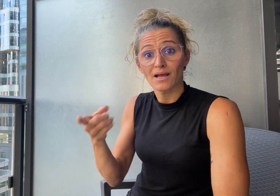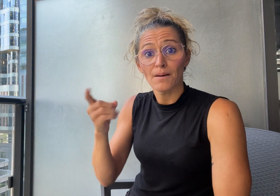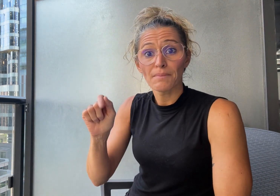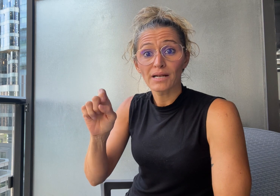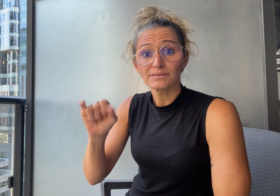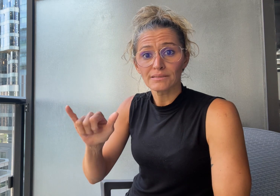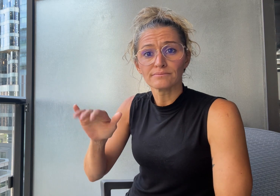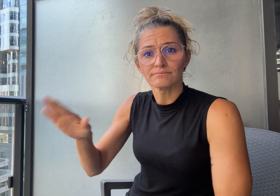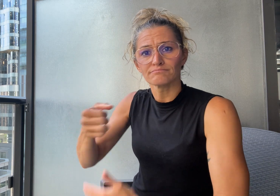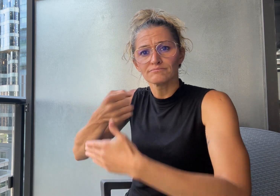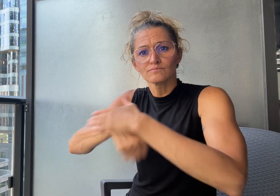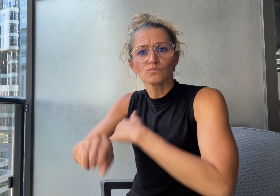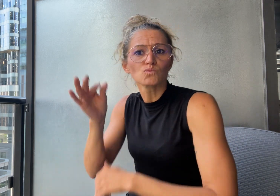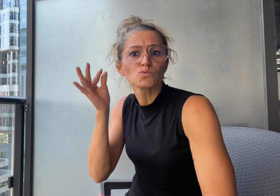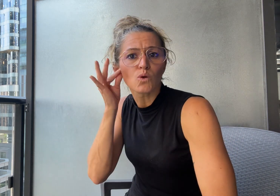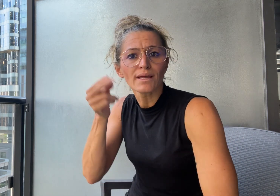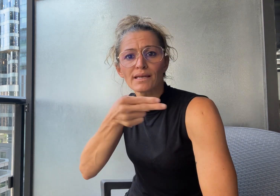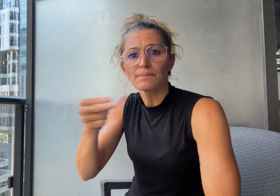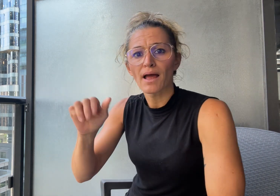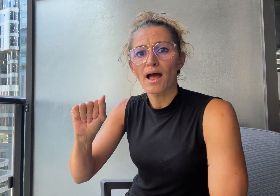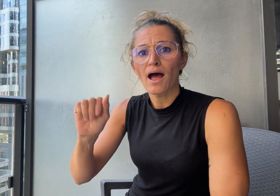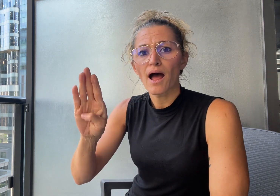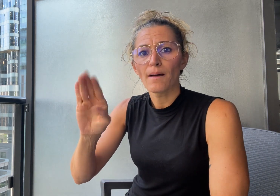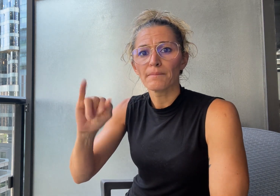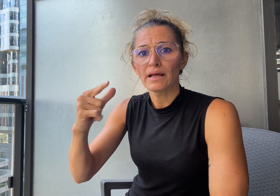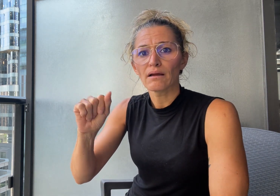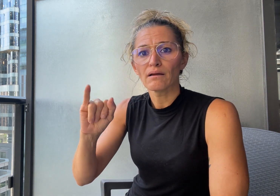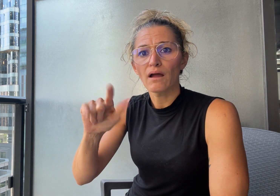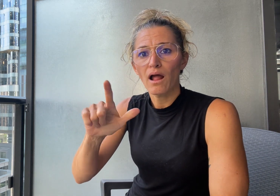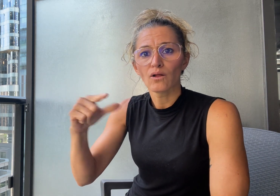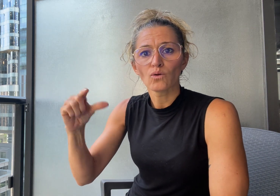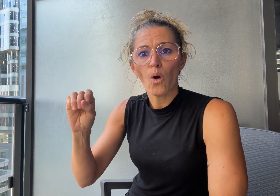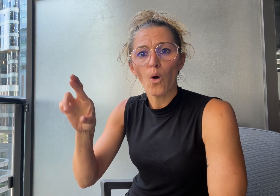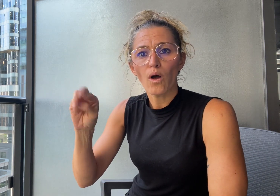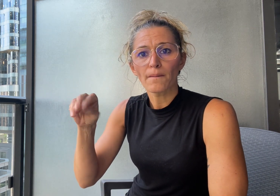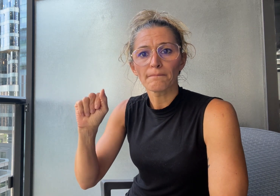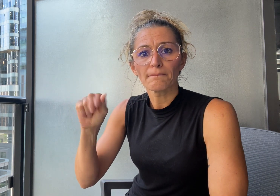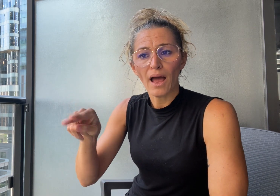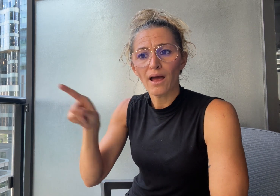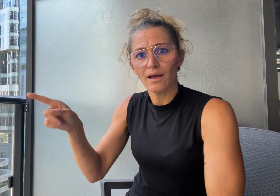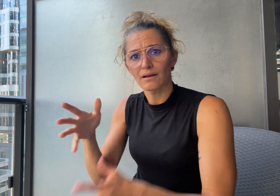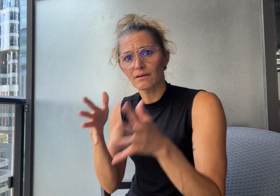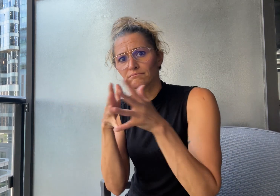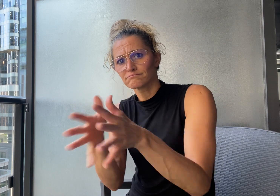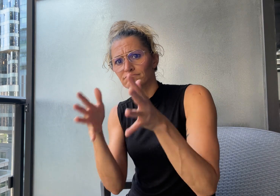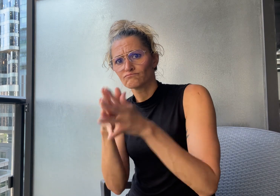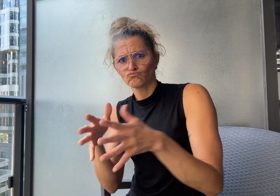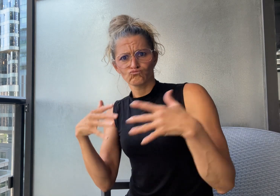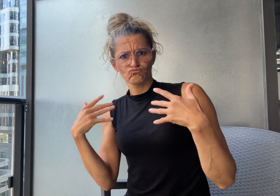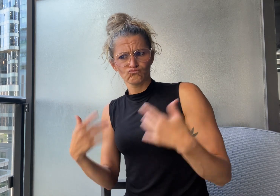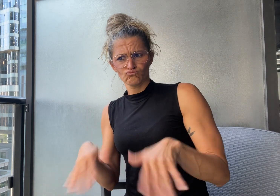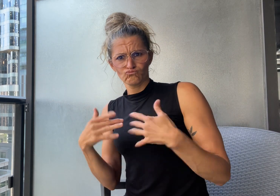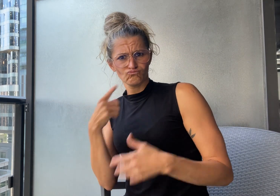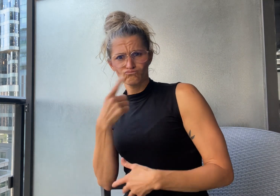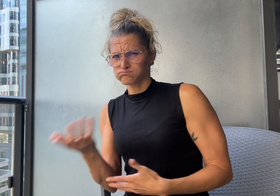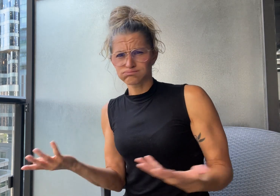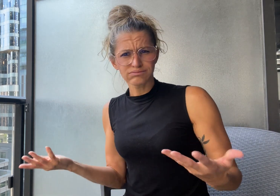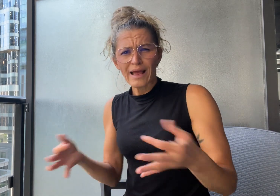Abigail Gorman explained, "It is important that